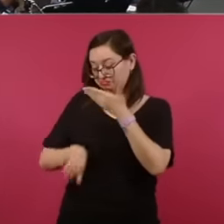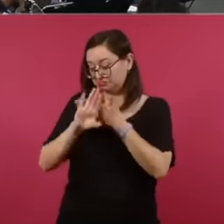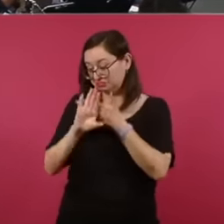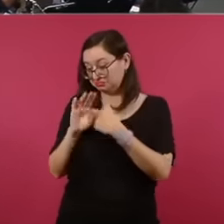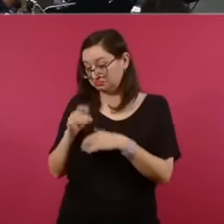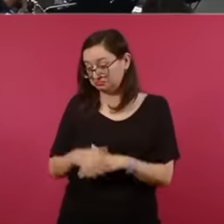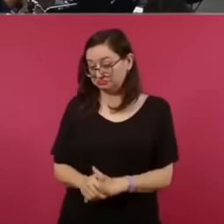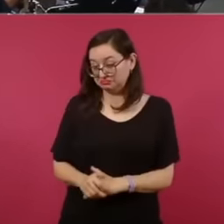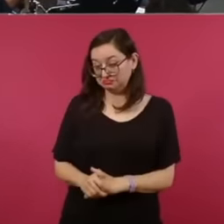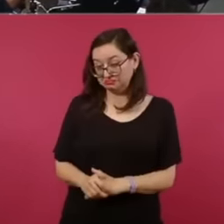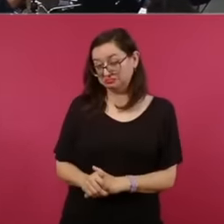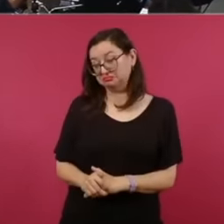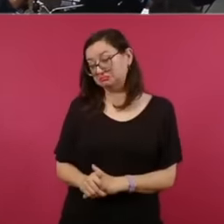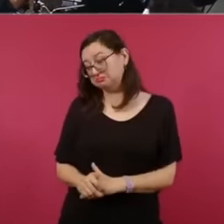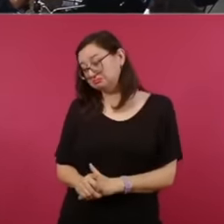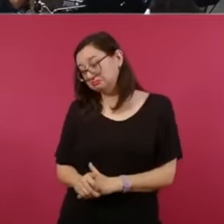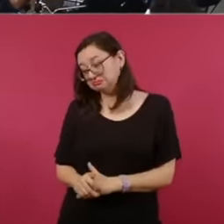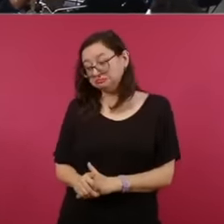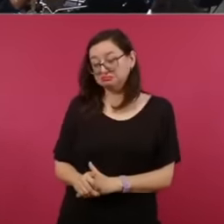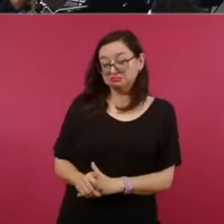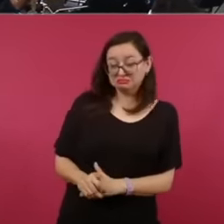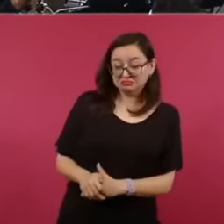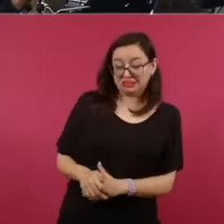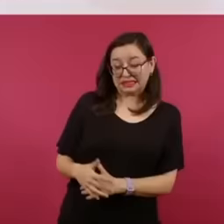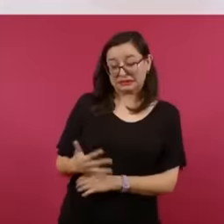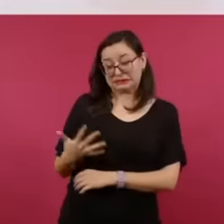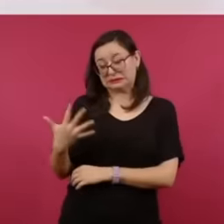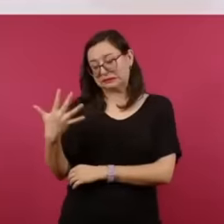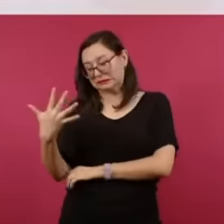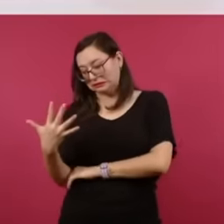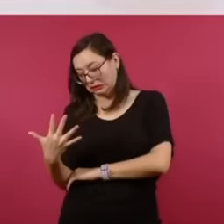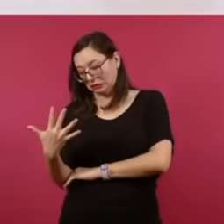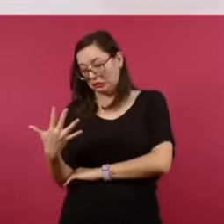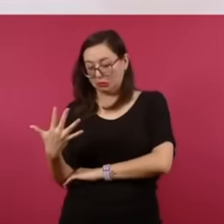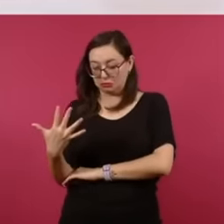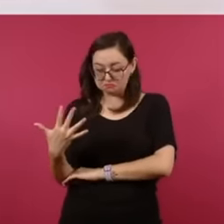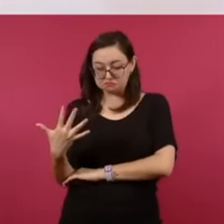neutral professionals